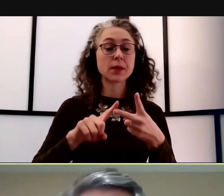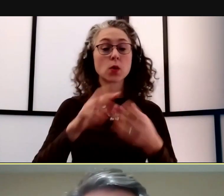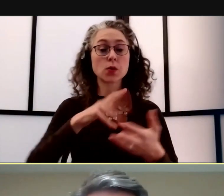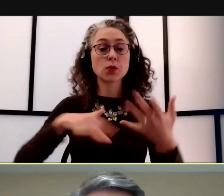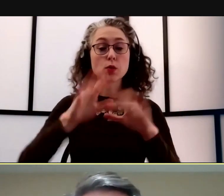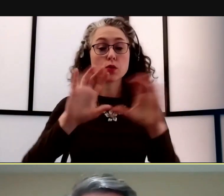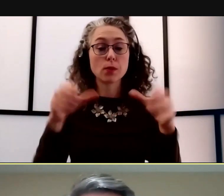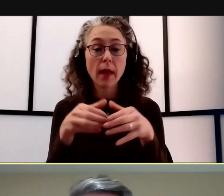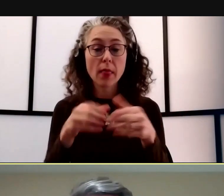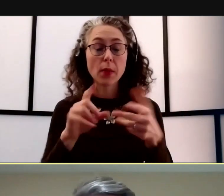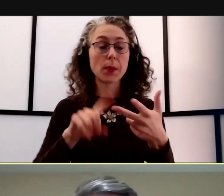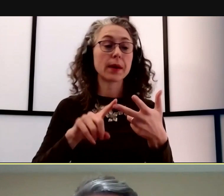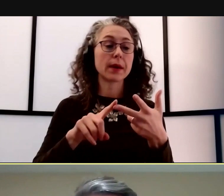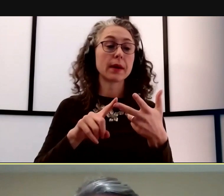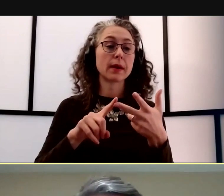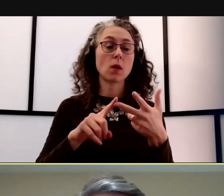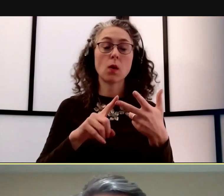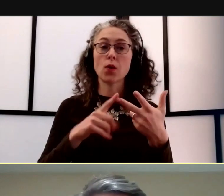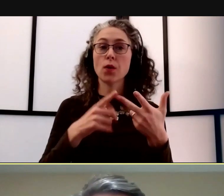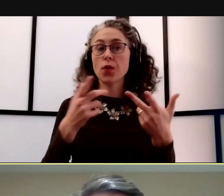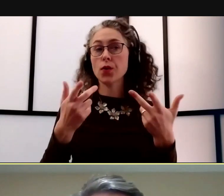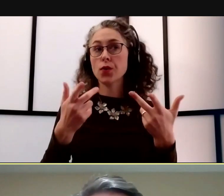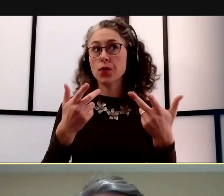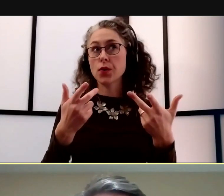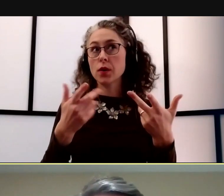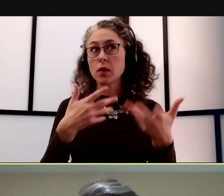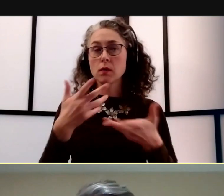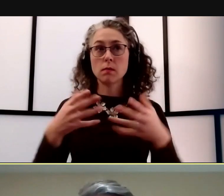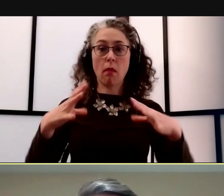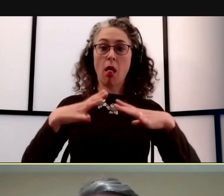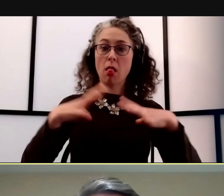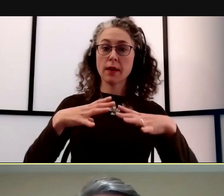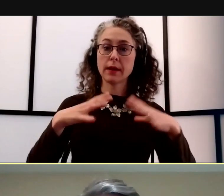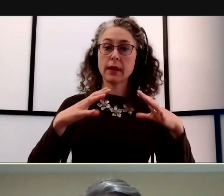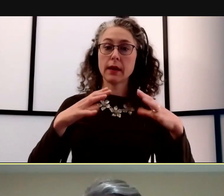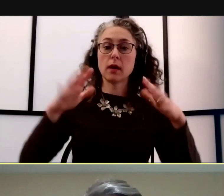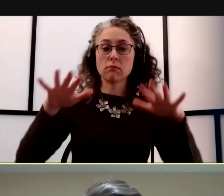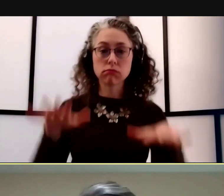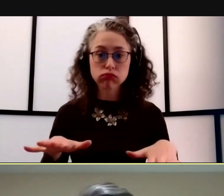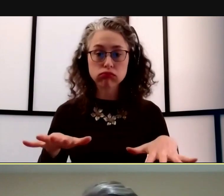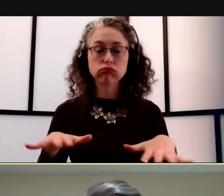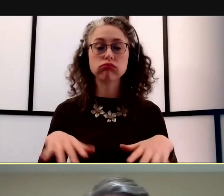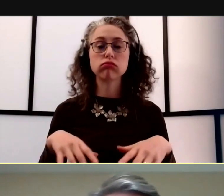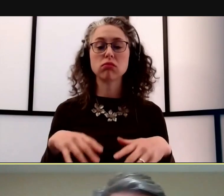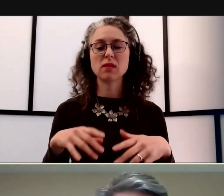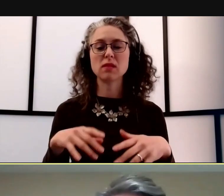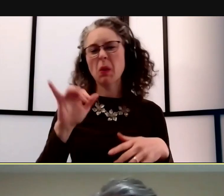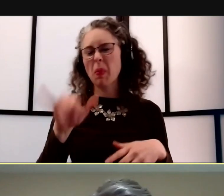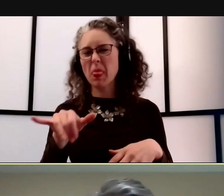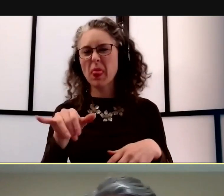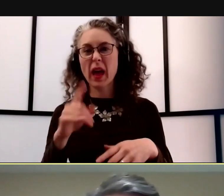after these holiday times that are contributing to it. But that's where I think the improvement's like.